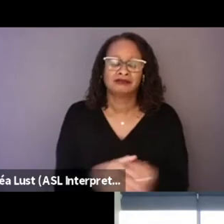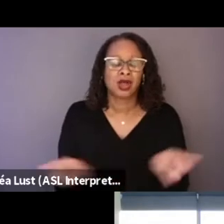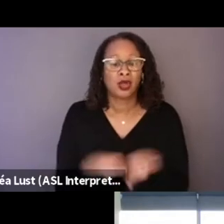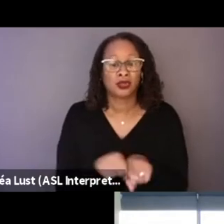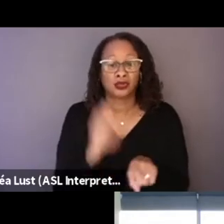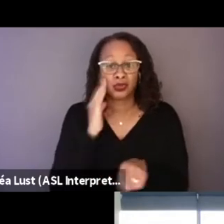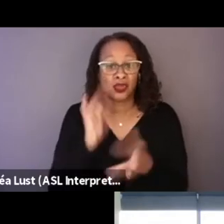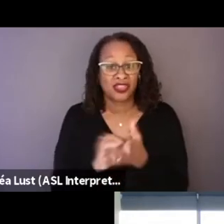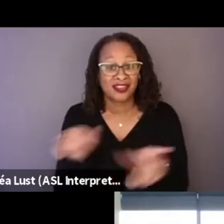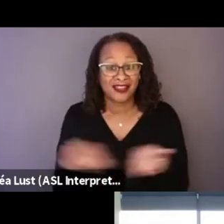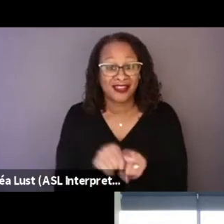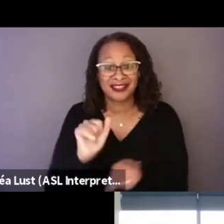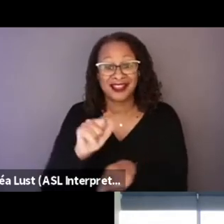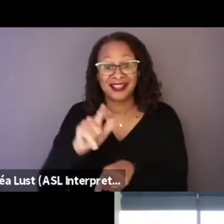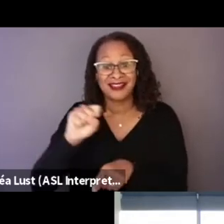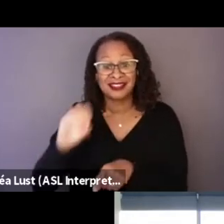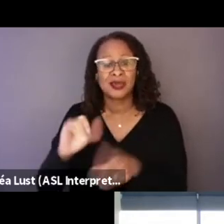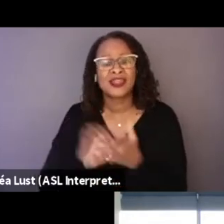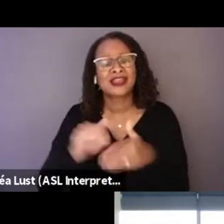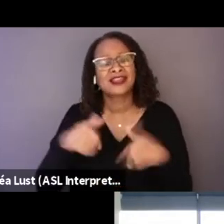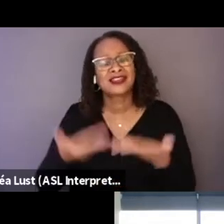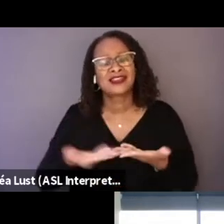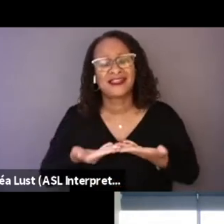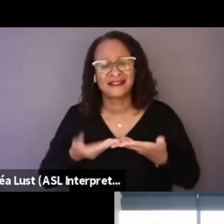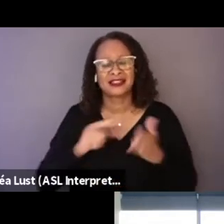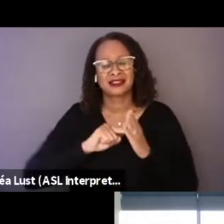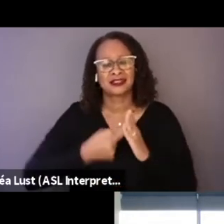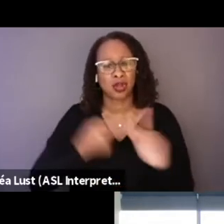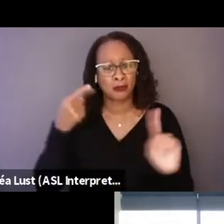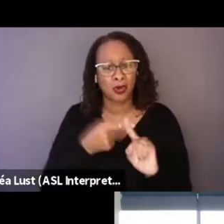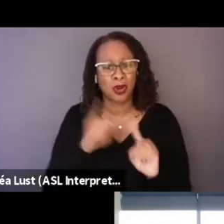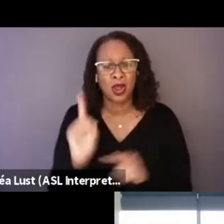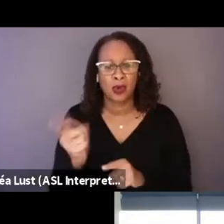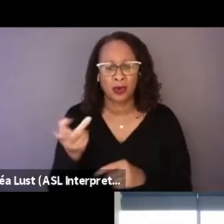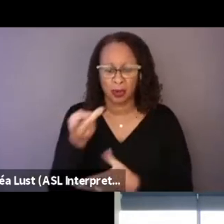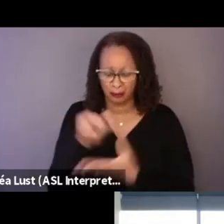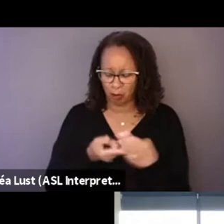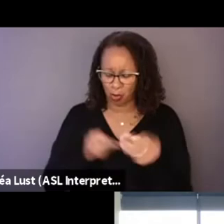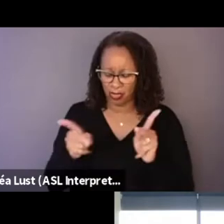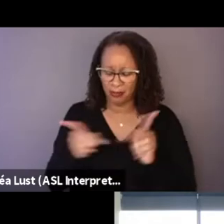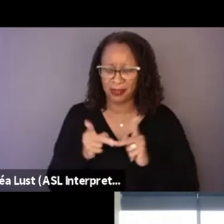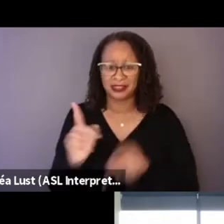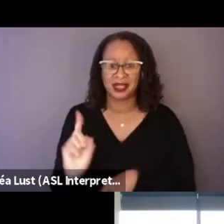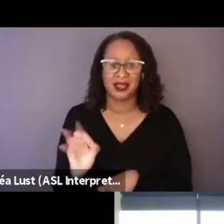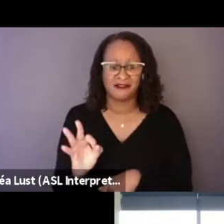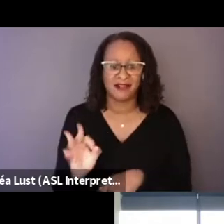a start point that would put us both in a place of coming up with new ideas,